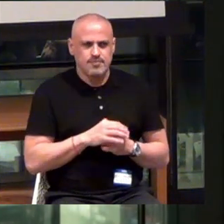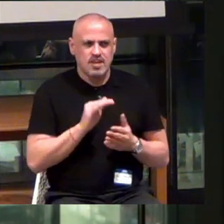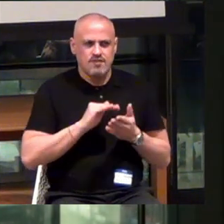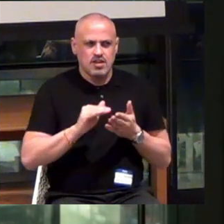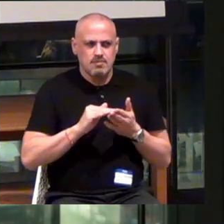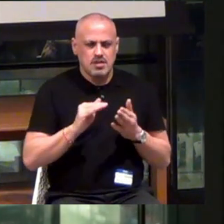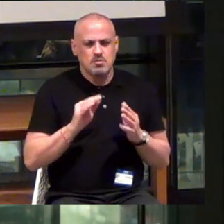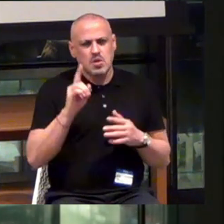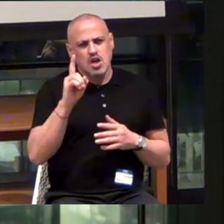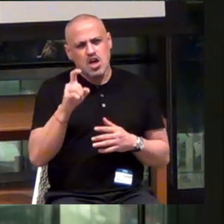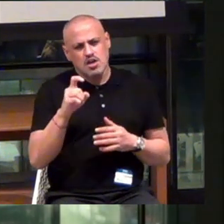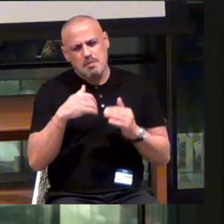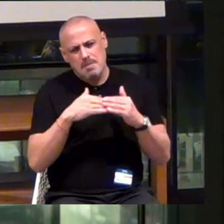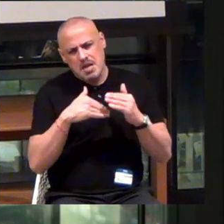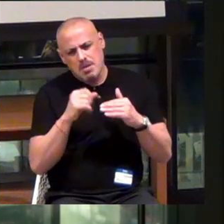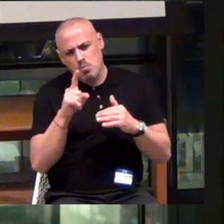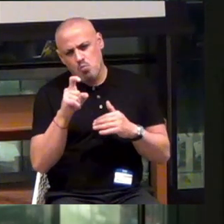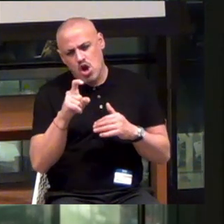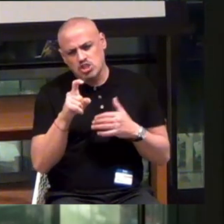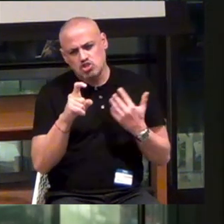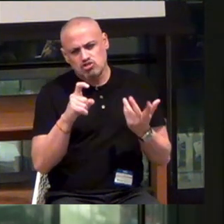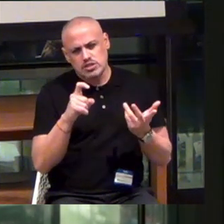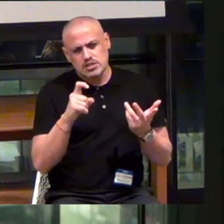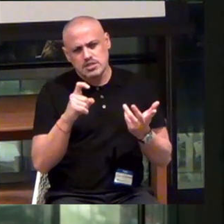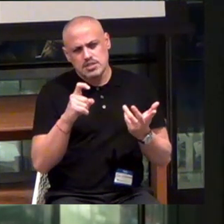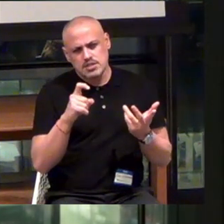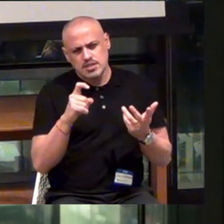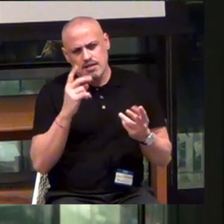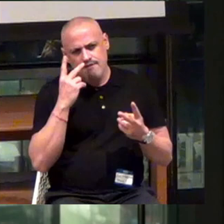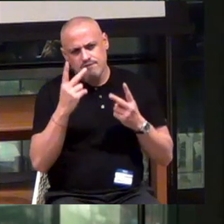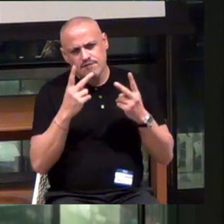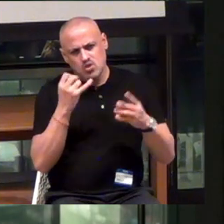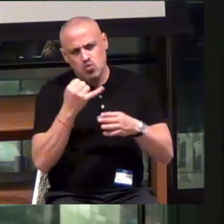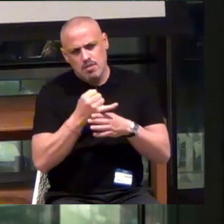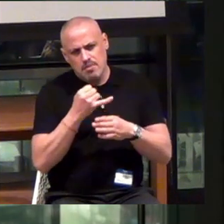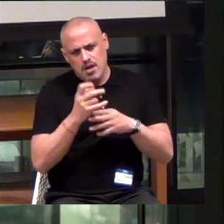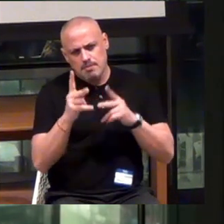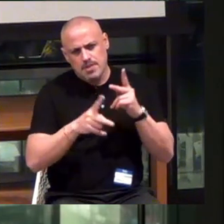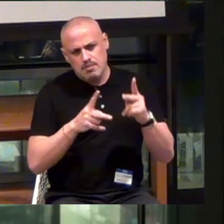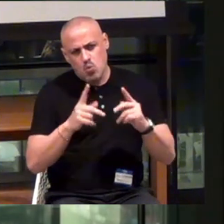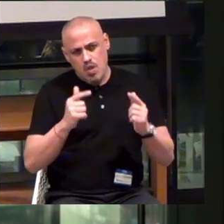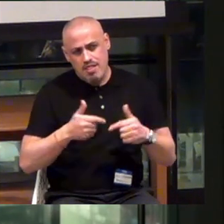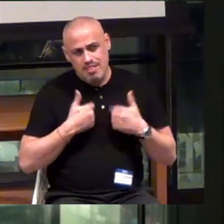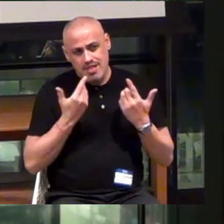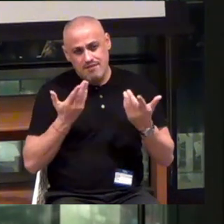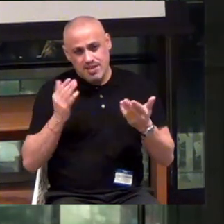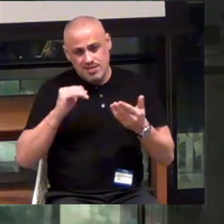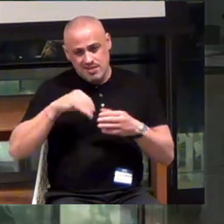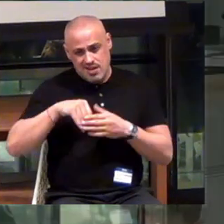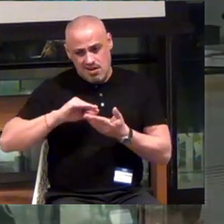With the hundreds -- at minimum, hundreds of visually impaired people living in our